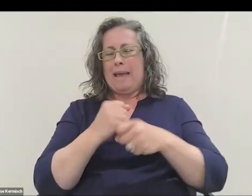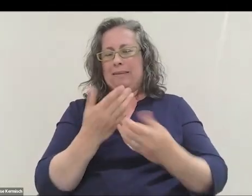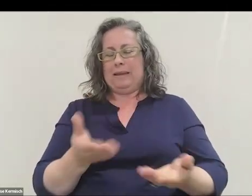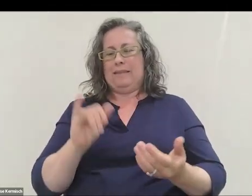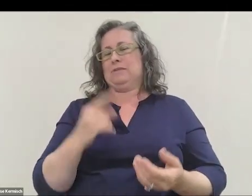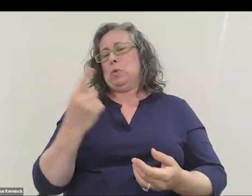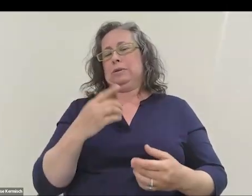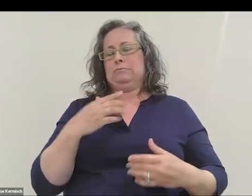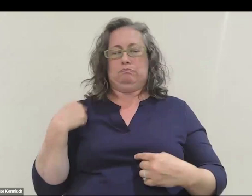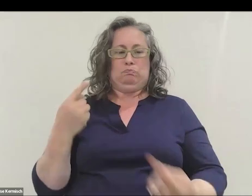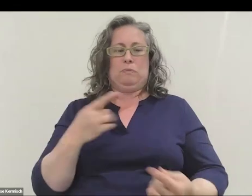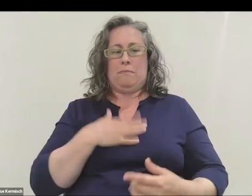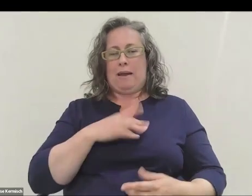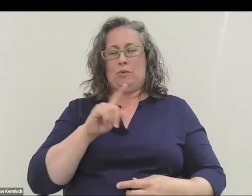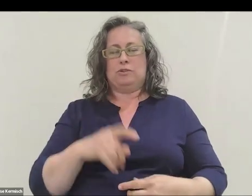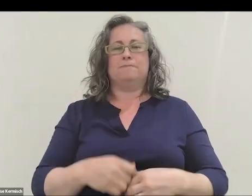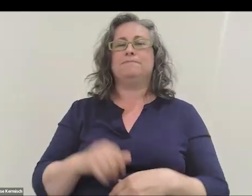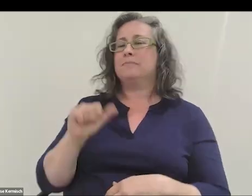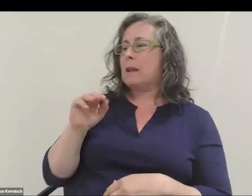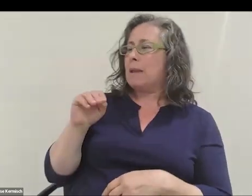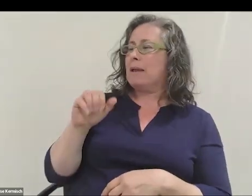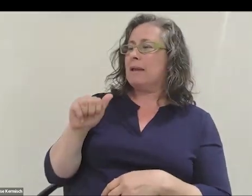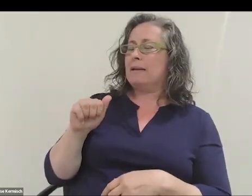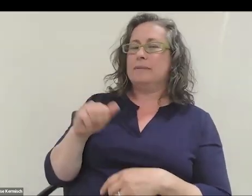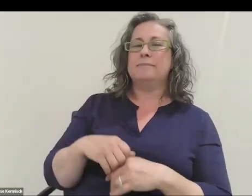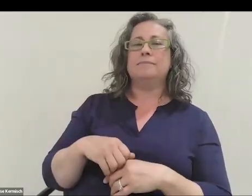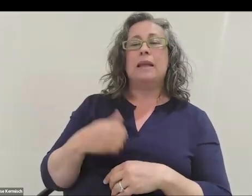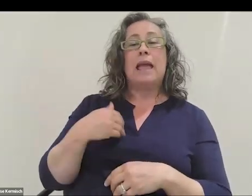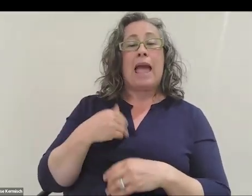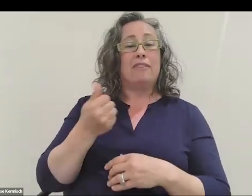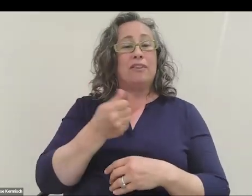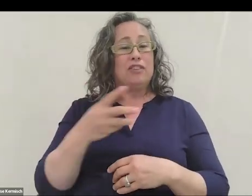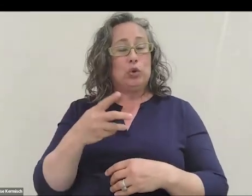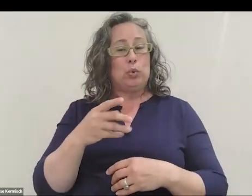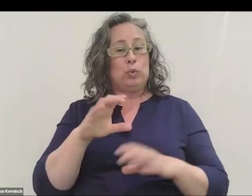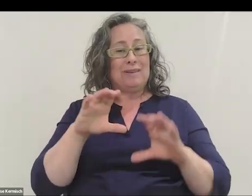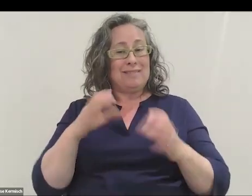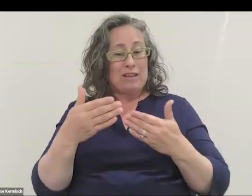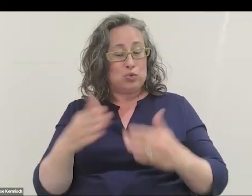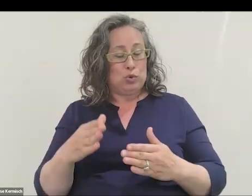Always been my question. Amazing. Thank you. We have a few classrooms tuning in